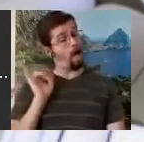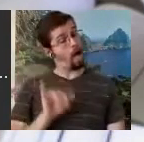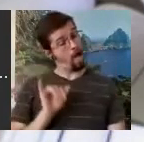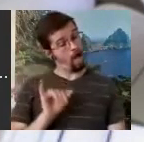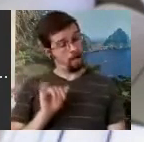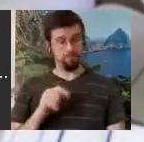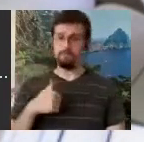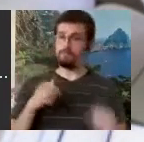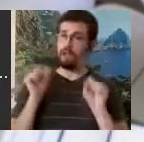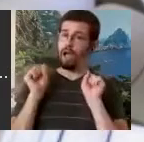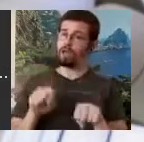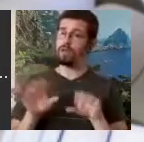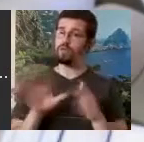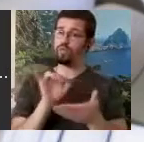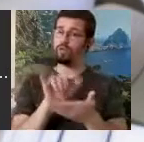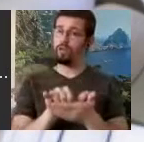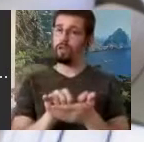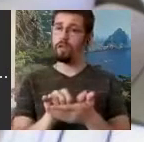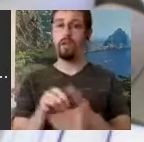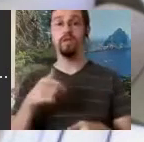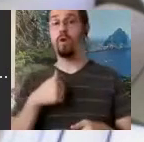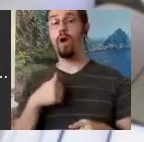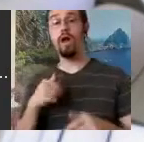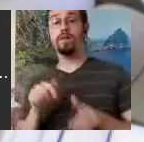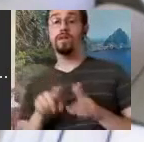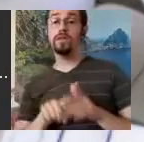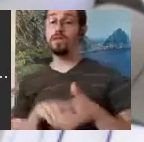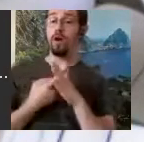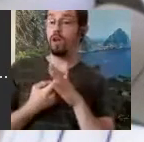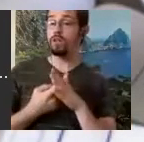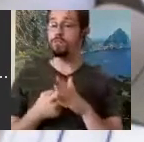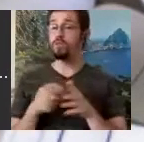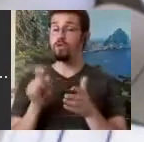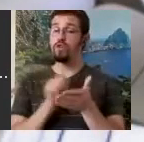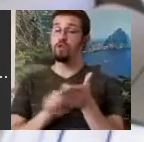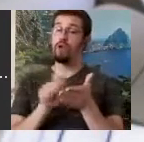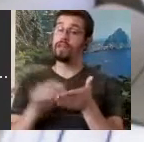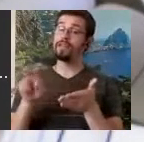And I started writing down the dances that I was learning in the rehearsals I